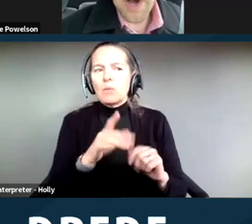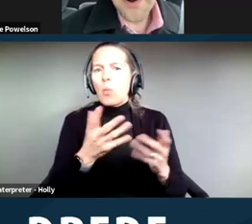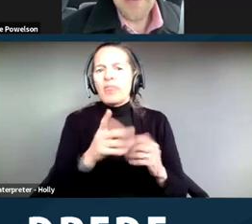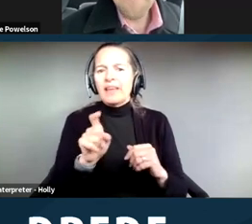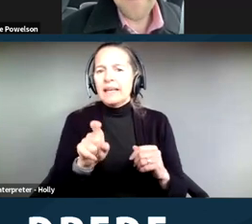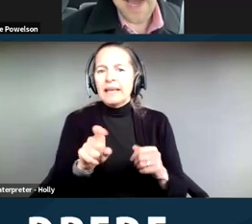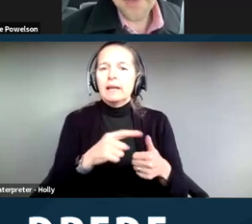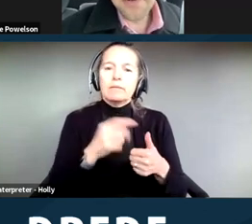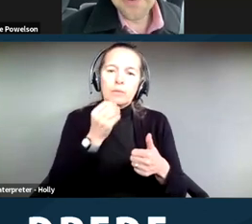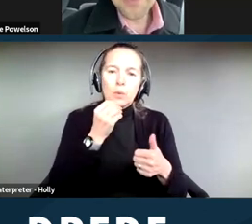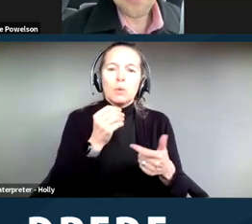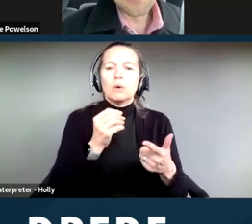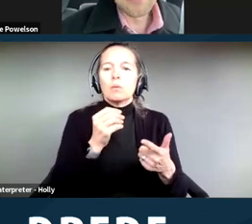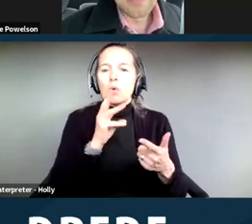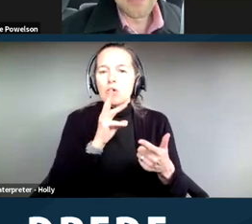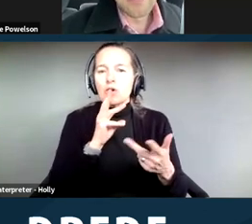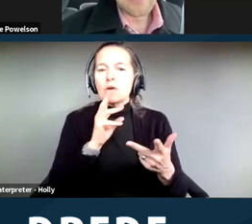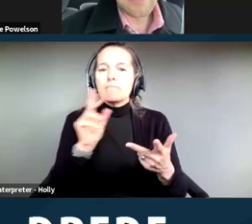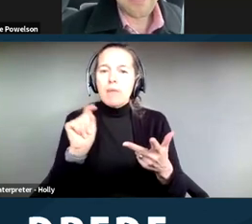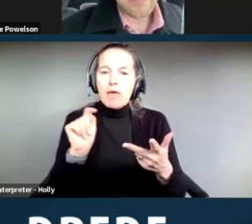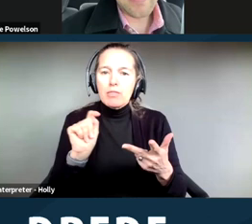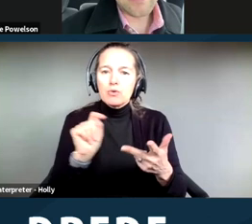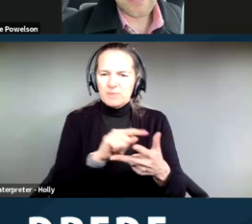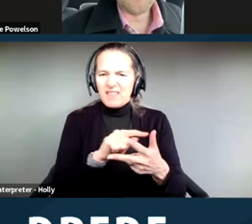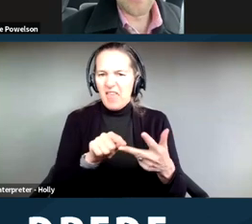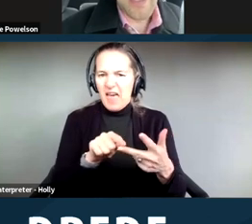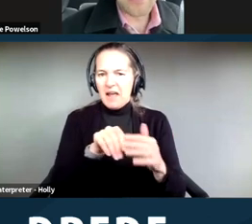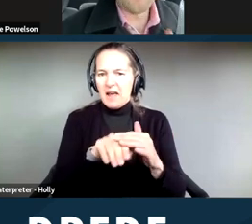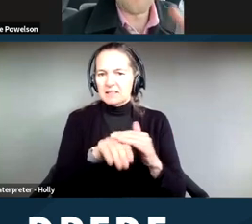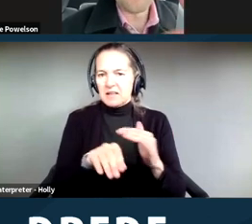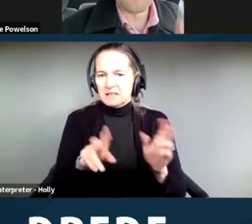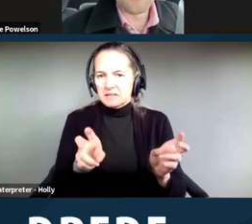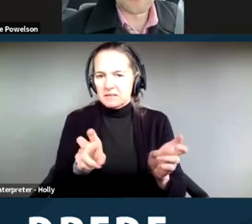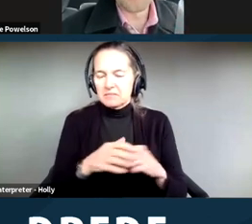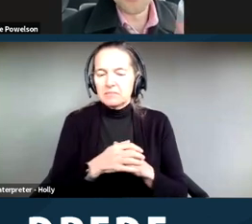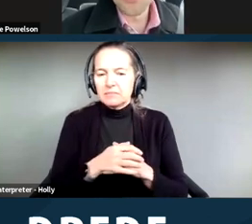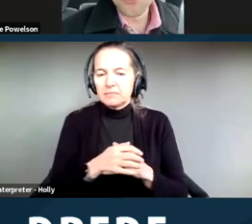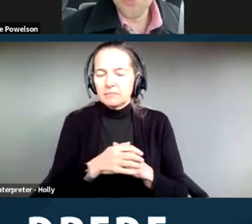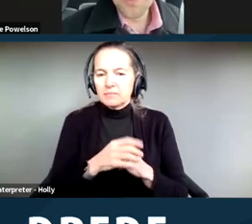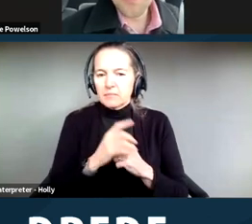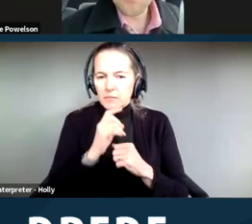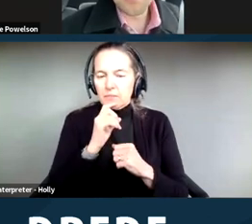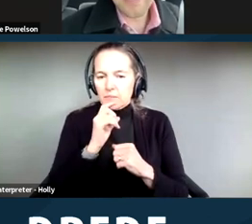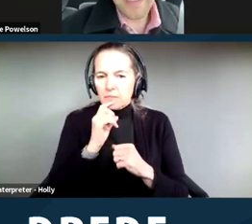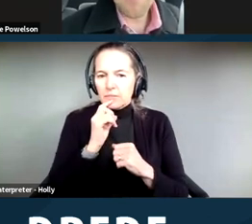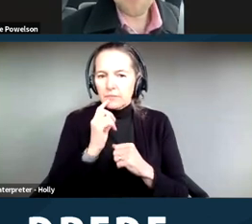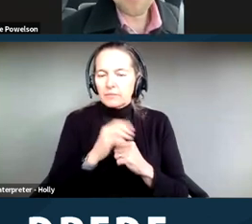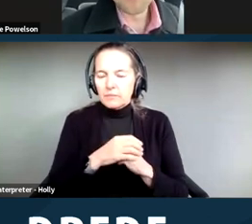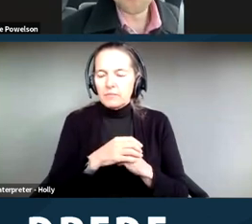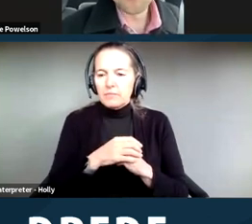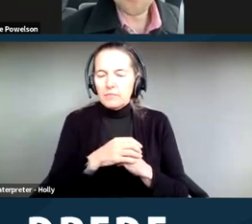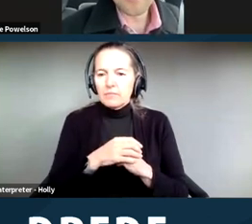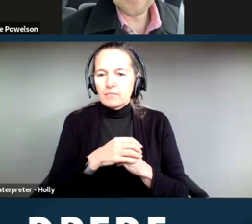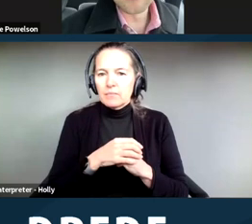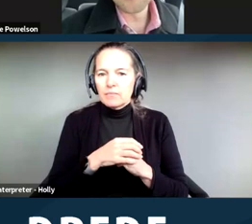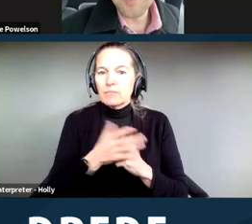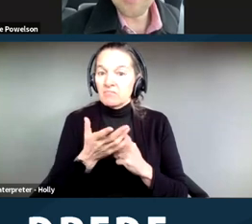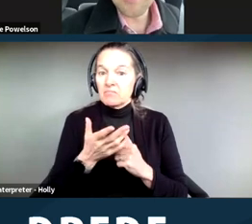water, bathrooms, and you add ‑‑ you have to basically show that their camp is situated in such